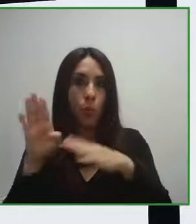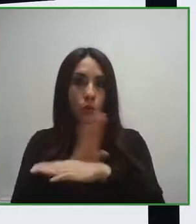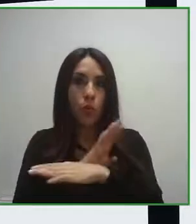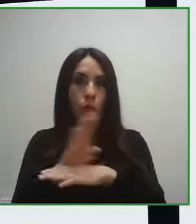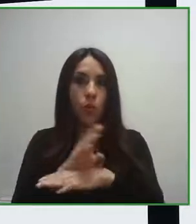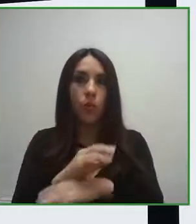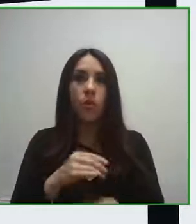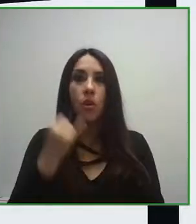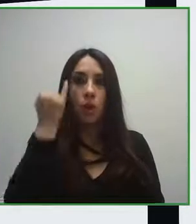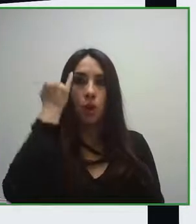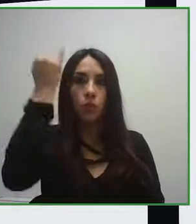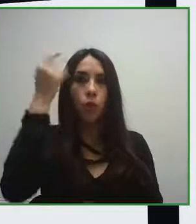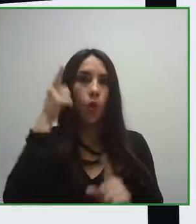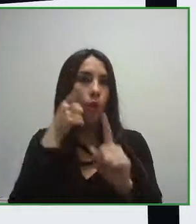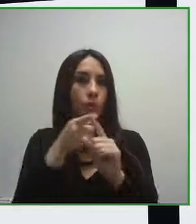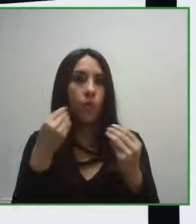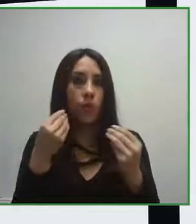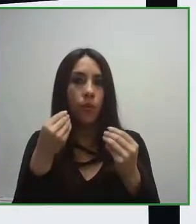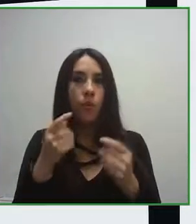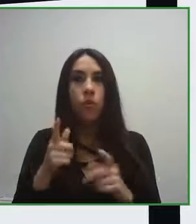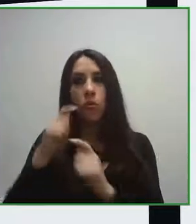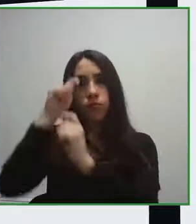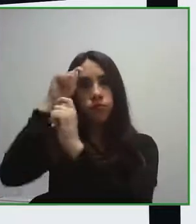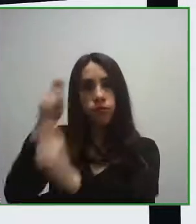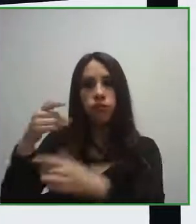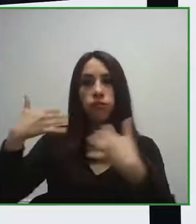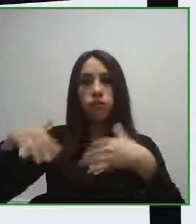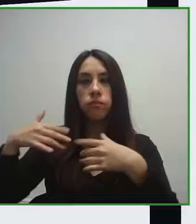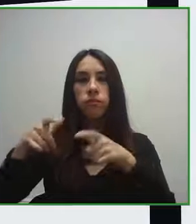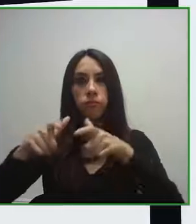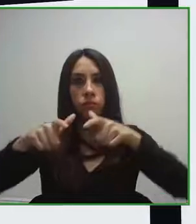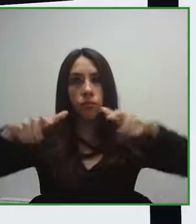that looks to recognize and disseminate the work of artists